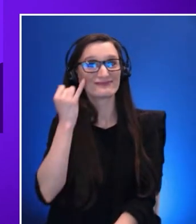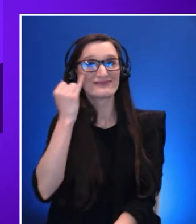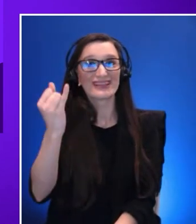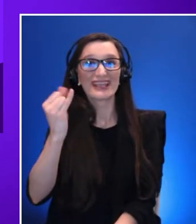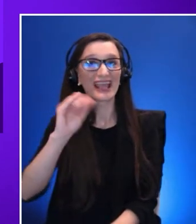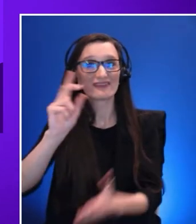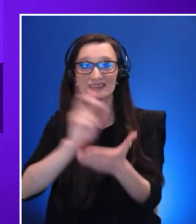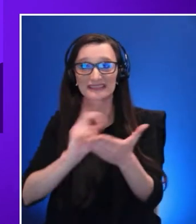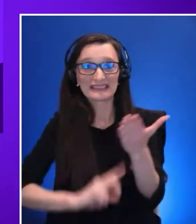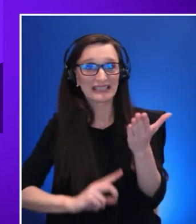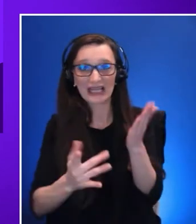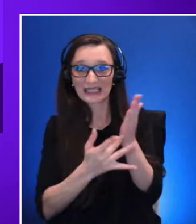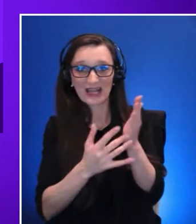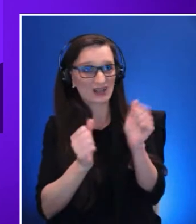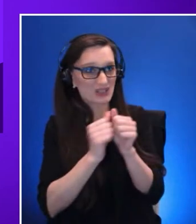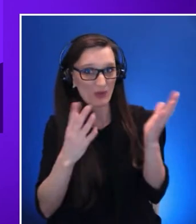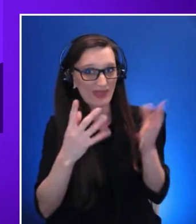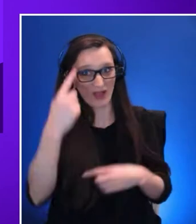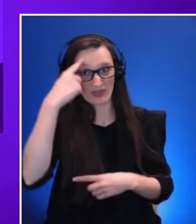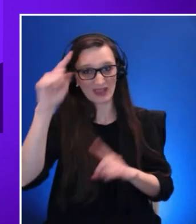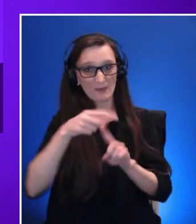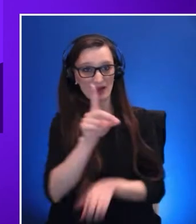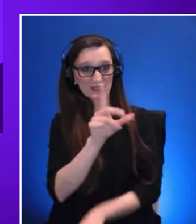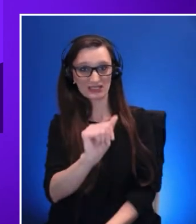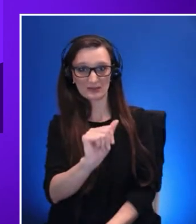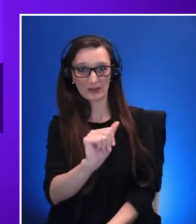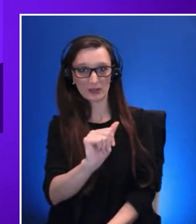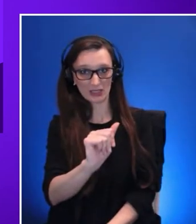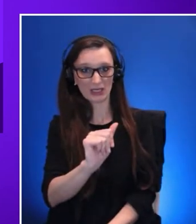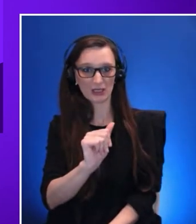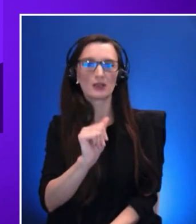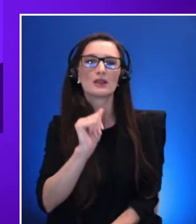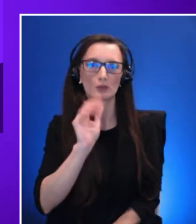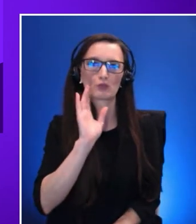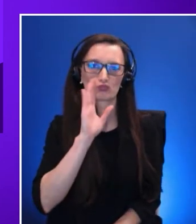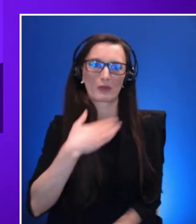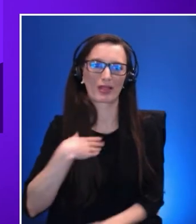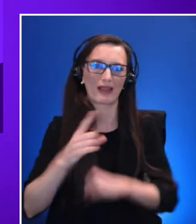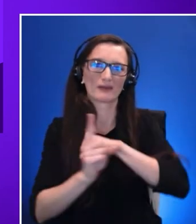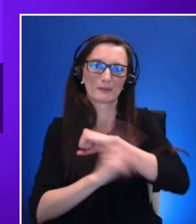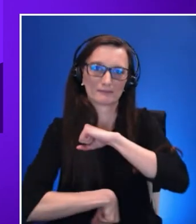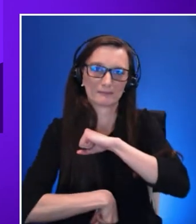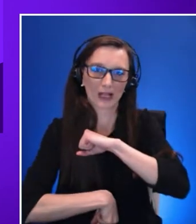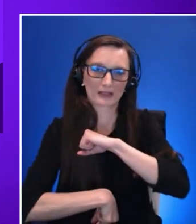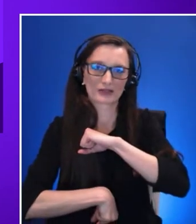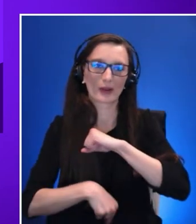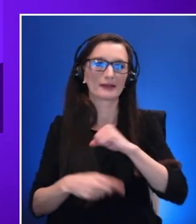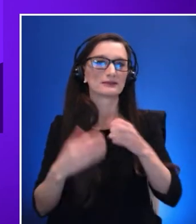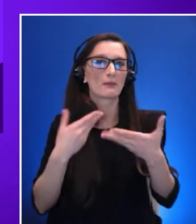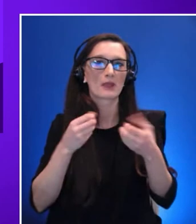may mean costlier adaptations, overall loss in productivity, and a reduction in quality of life.